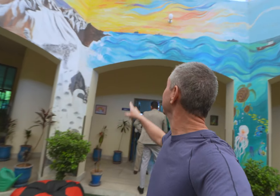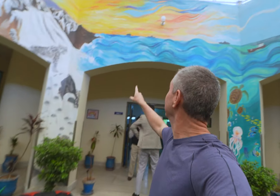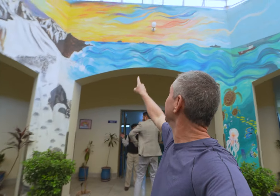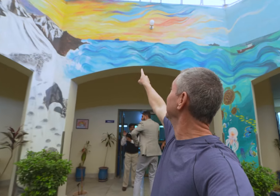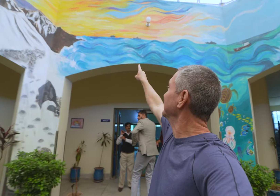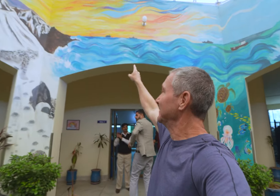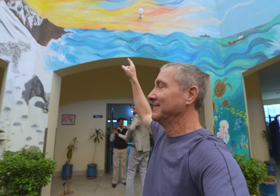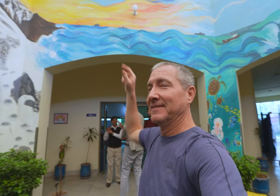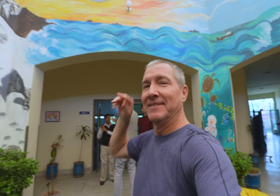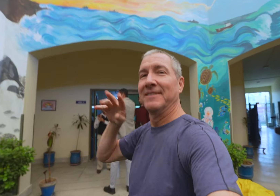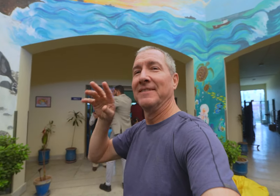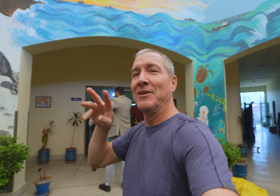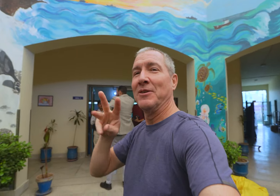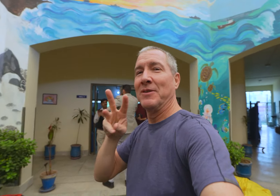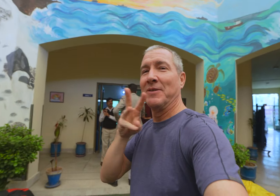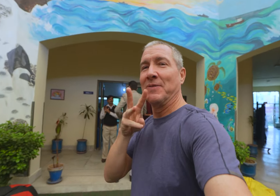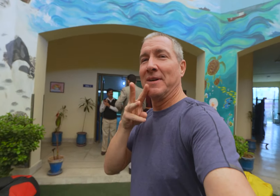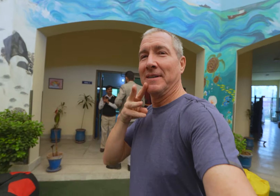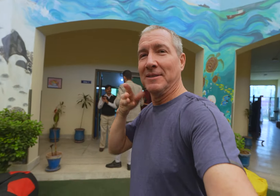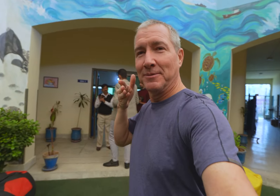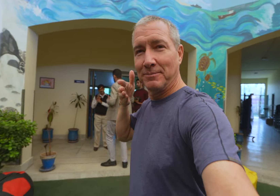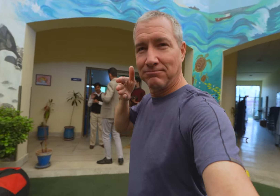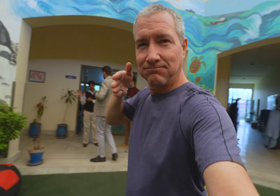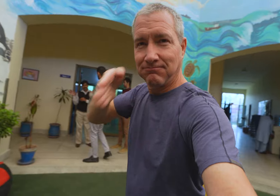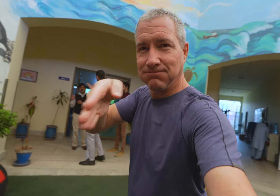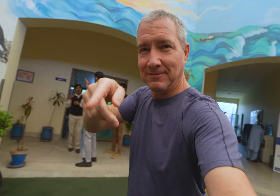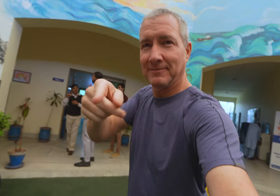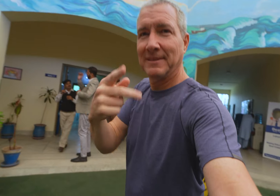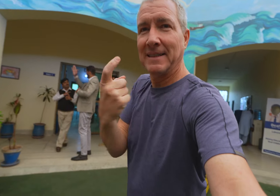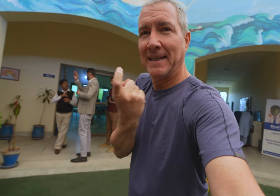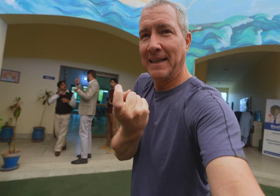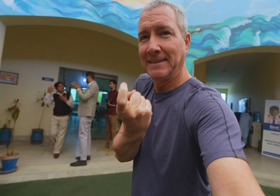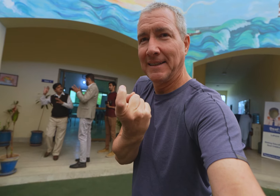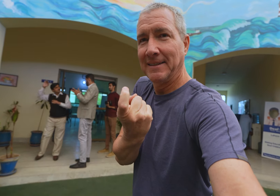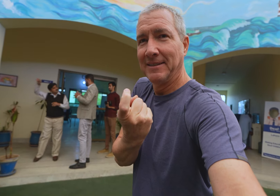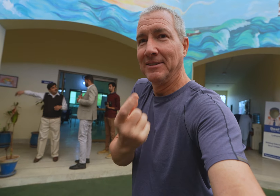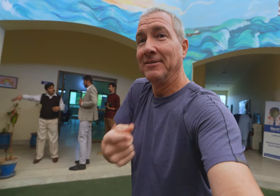You can head to the water in Karachi,